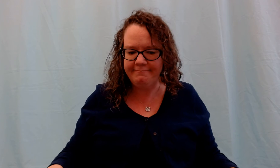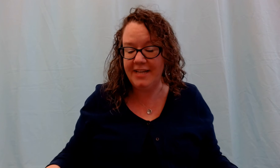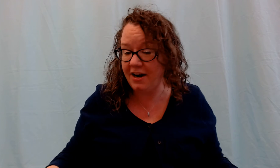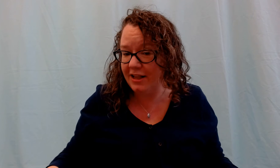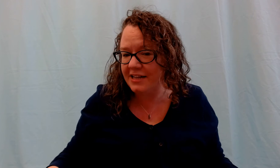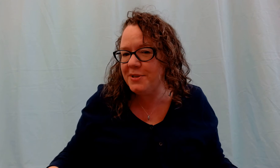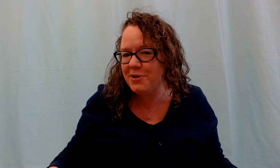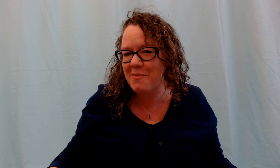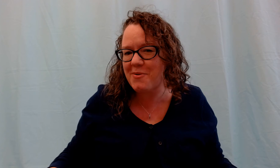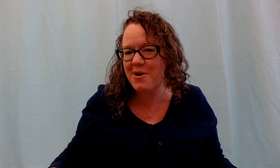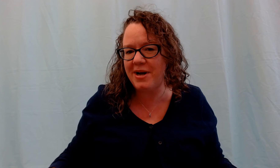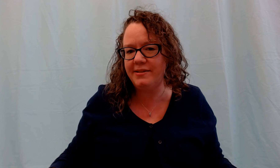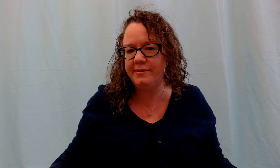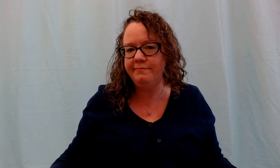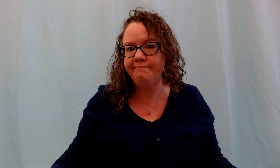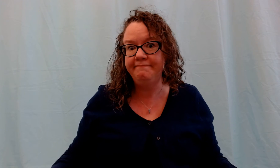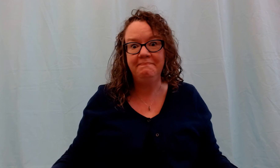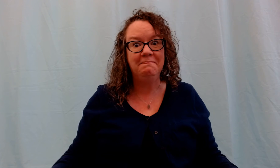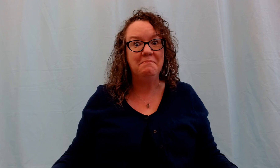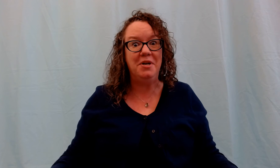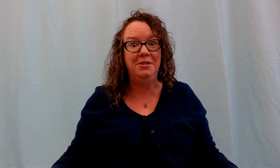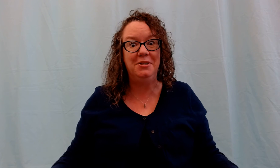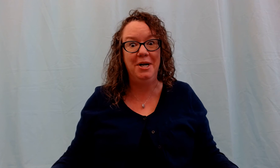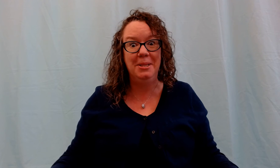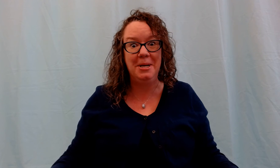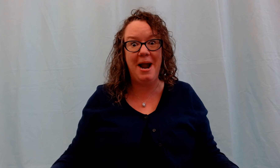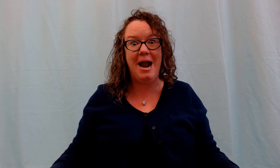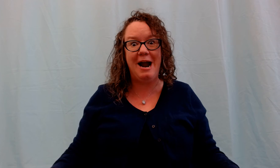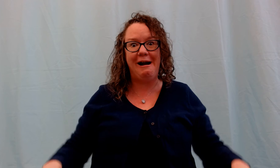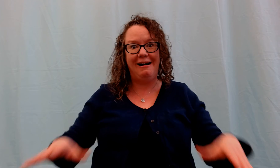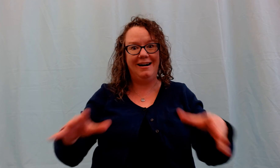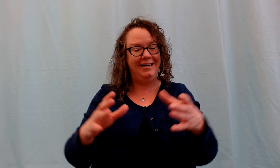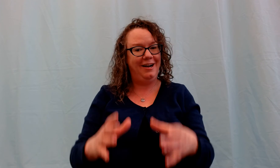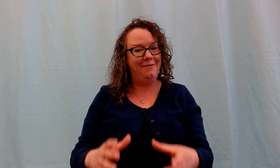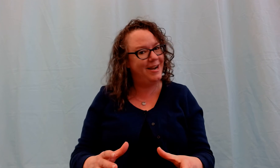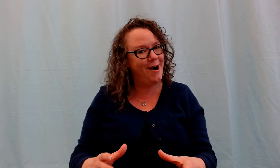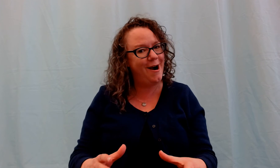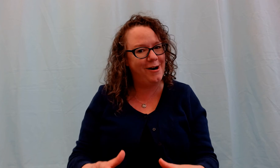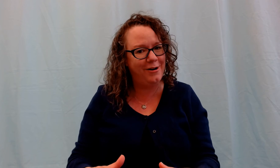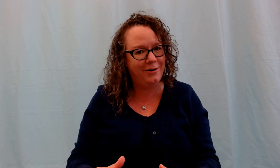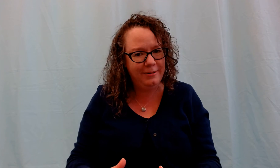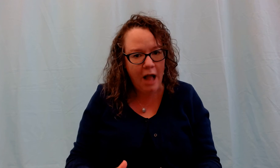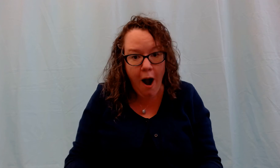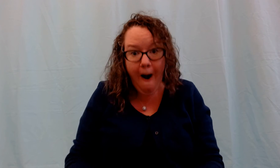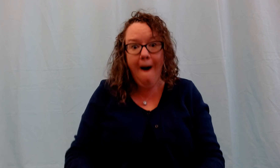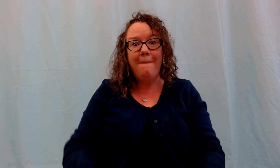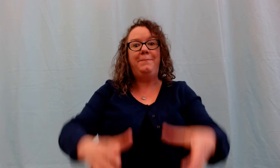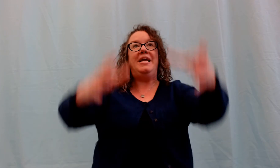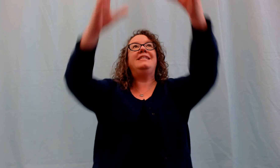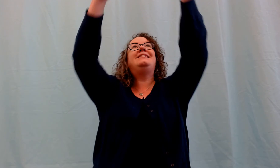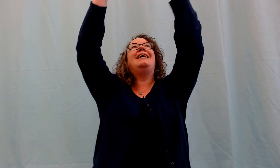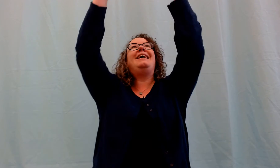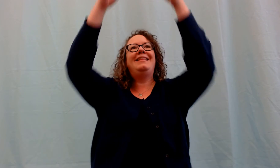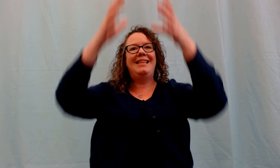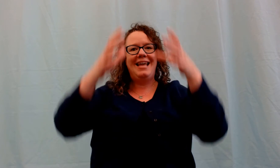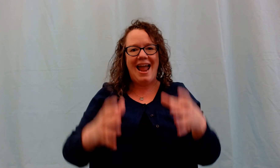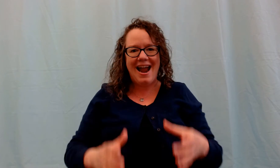And our last one do you remember what it was? #Pizza in the air! Here we go! #Pizza in the air!#